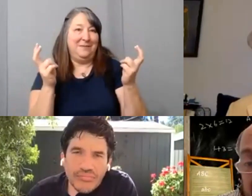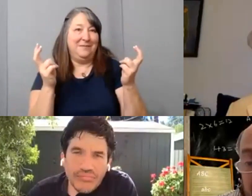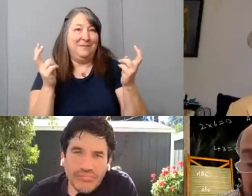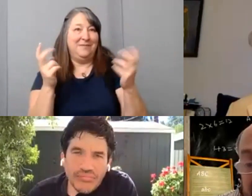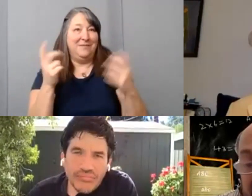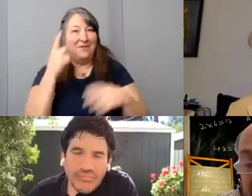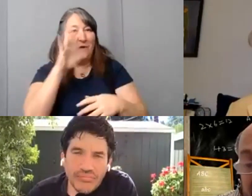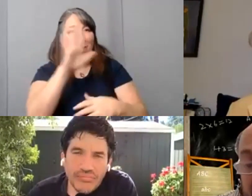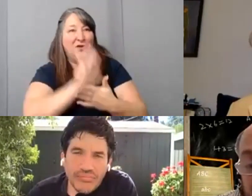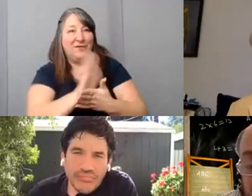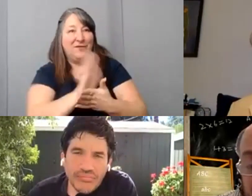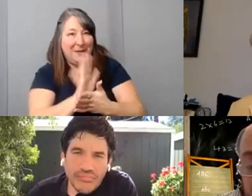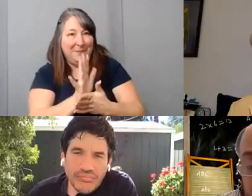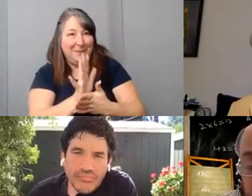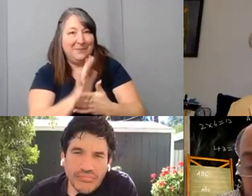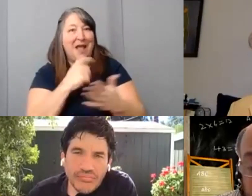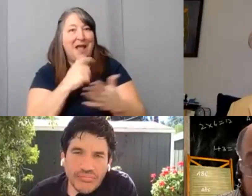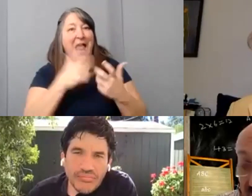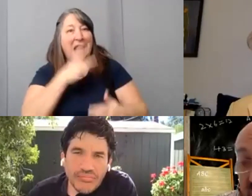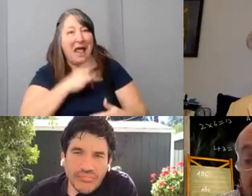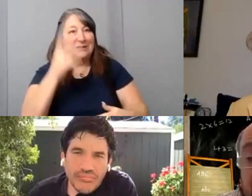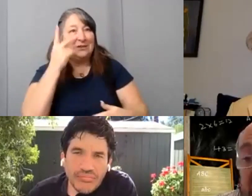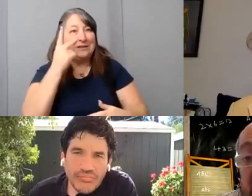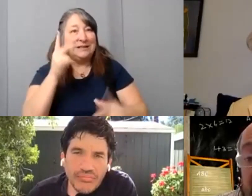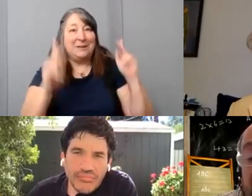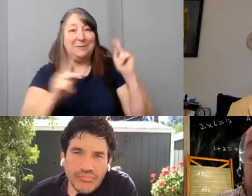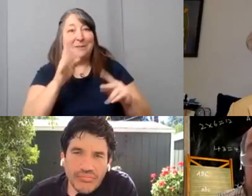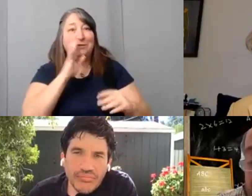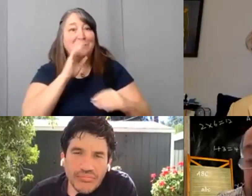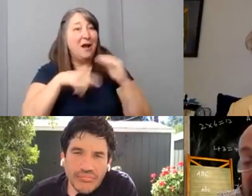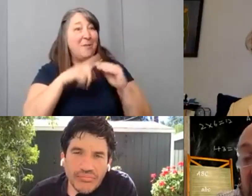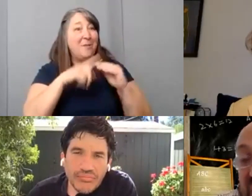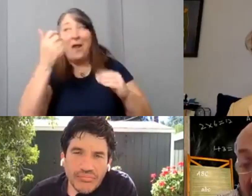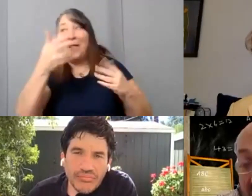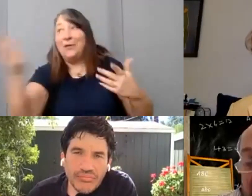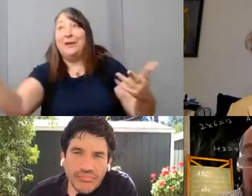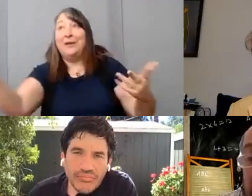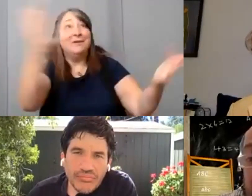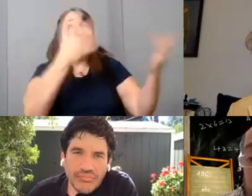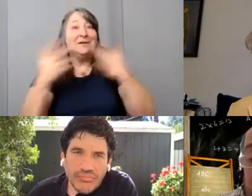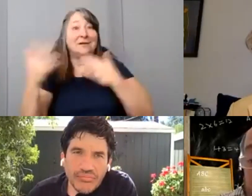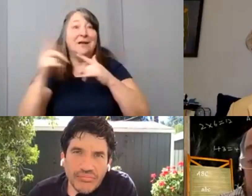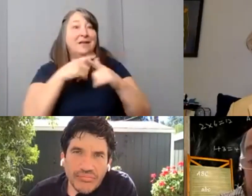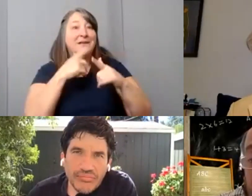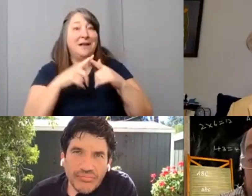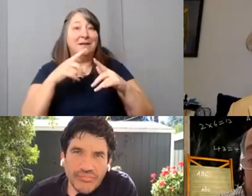I like to see, I like to see people talking about other stuff. And then you know, obviously the people with disability